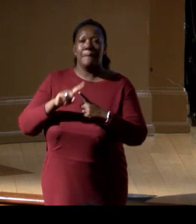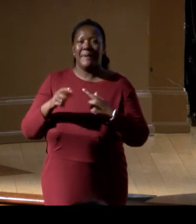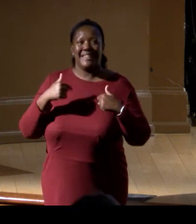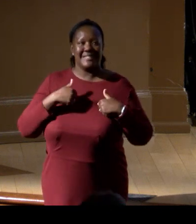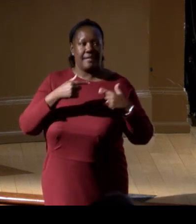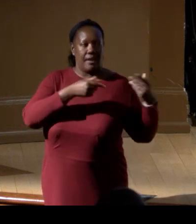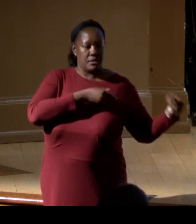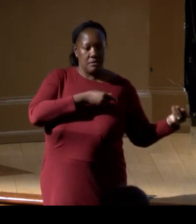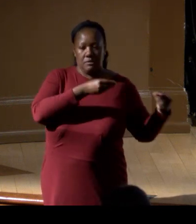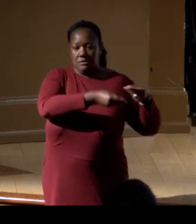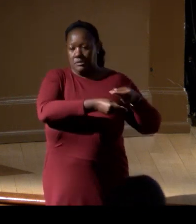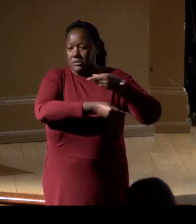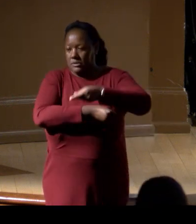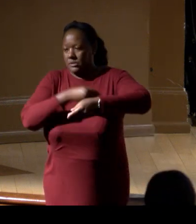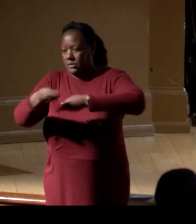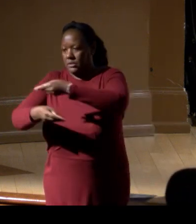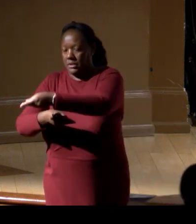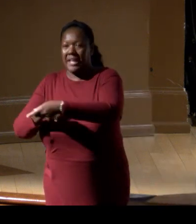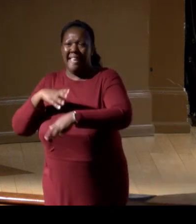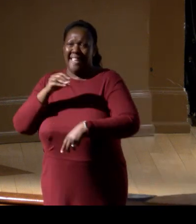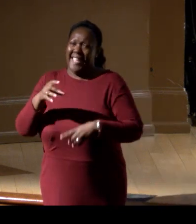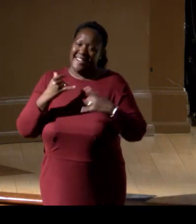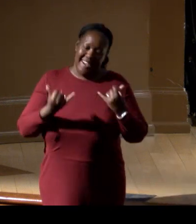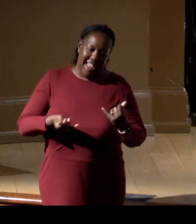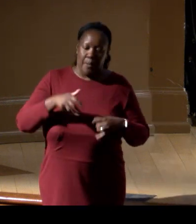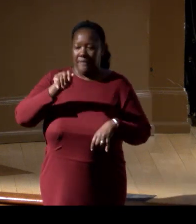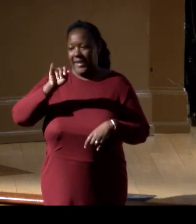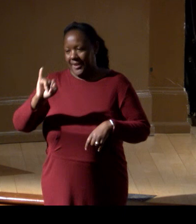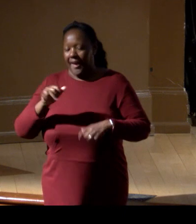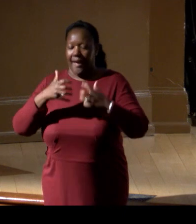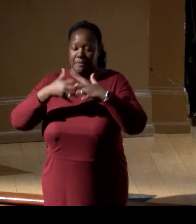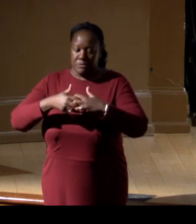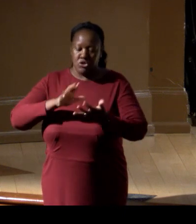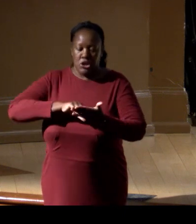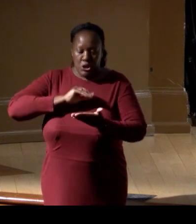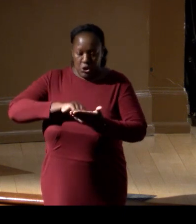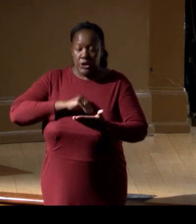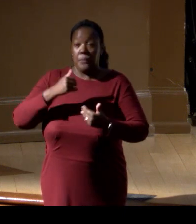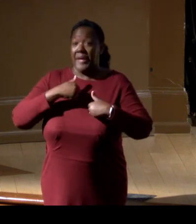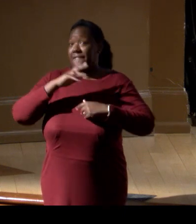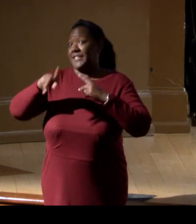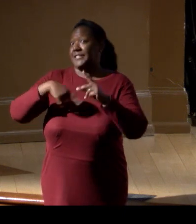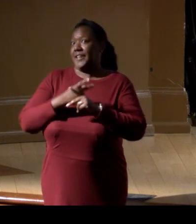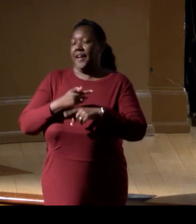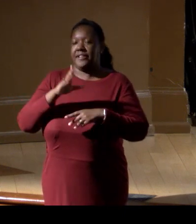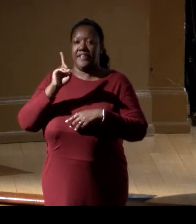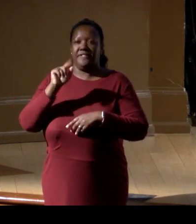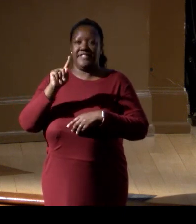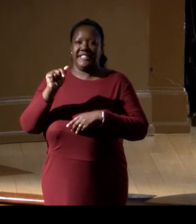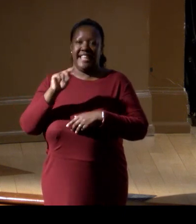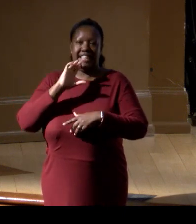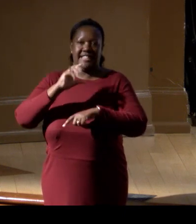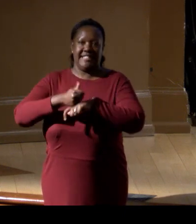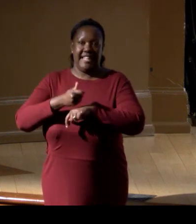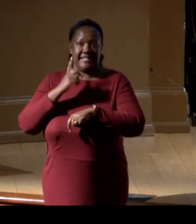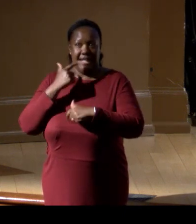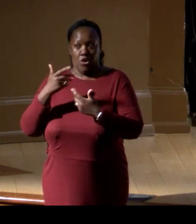And especially in the age of AI and machine learning, when we have these kinds of data sets that are public and might have data that have been misannotated,